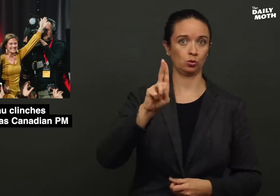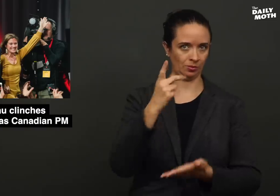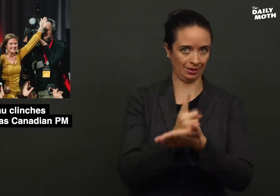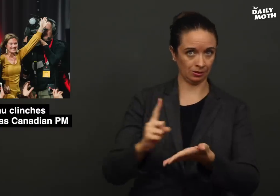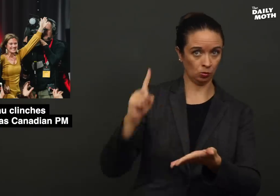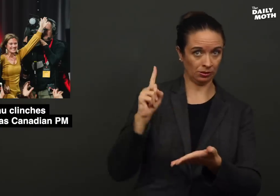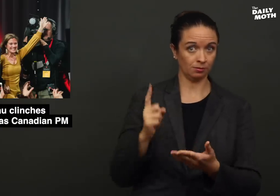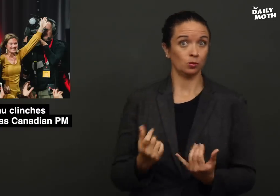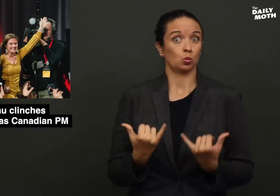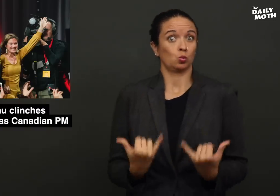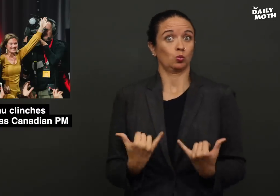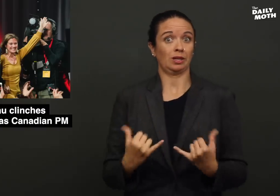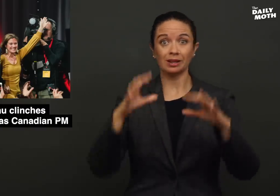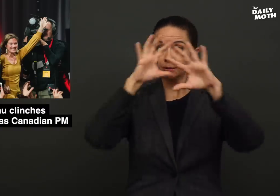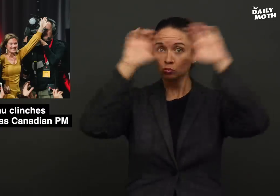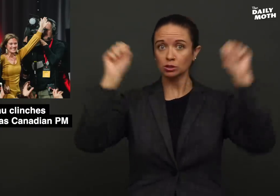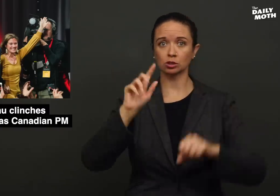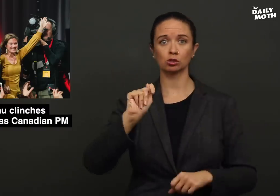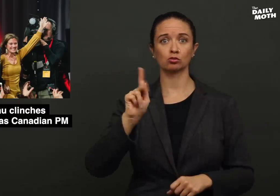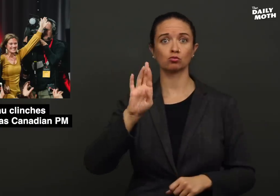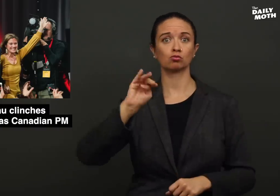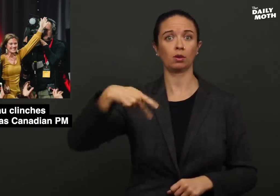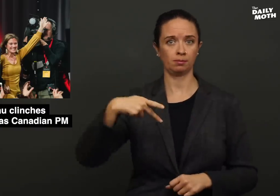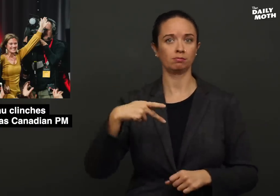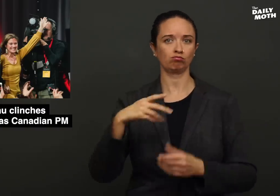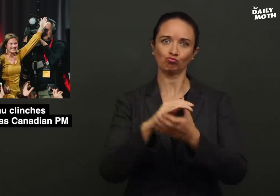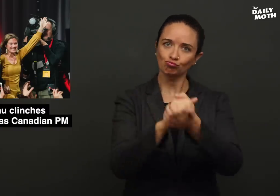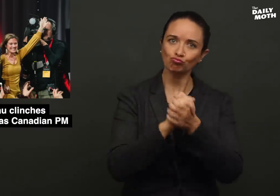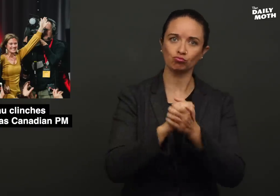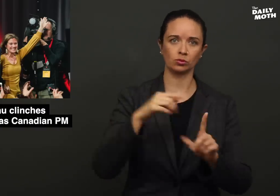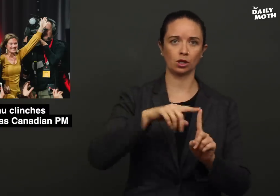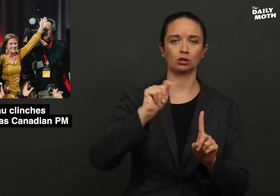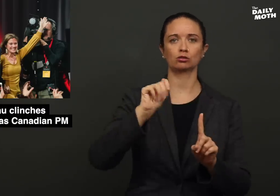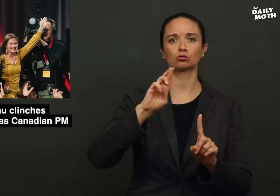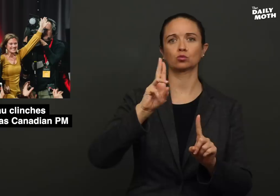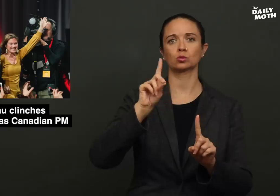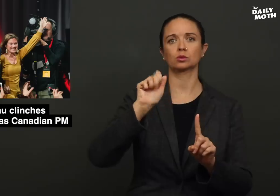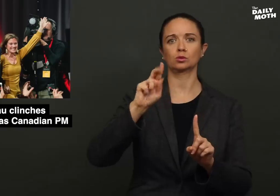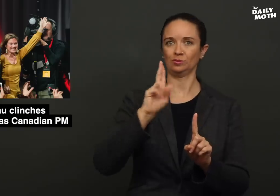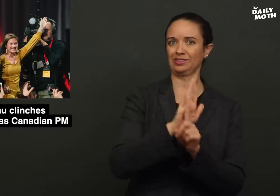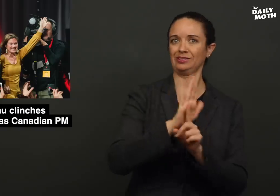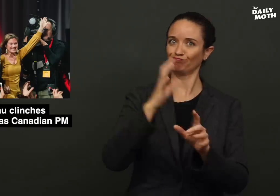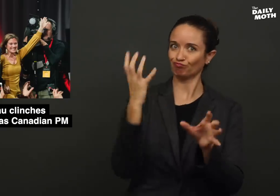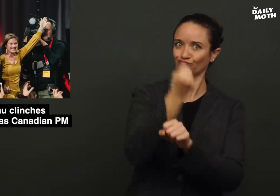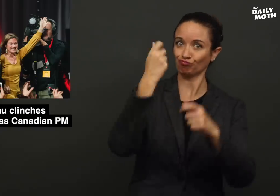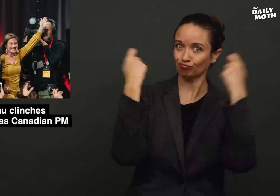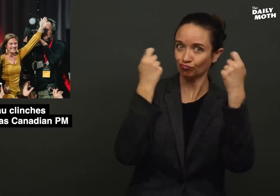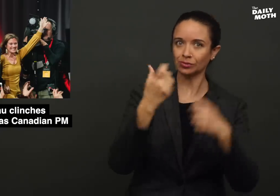last week. Today President Trump congratulated his victory and